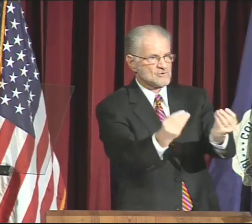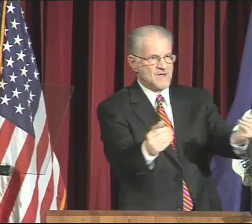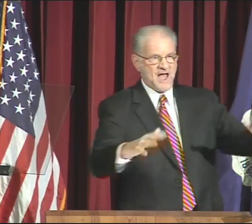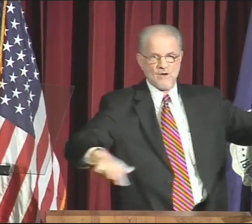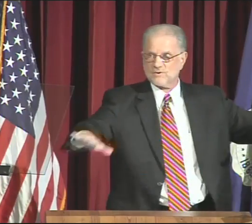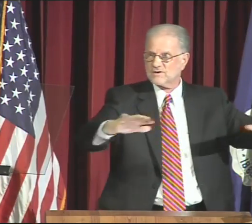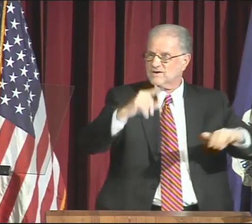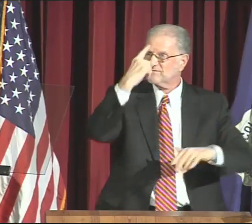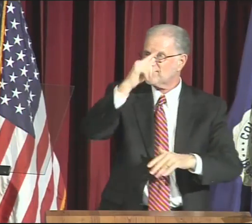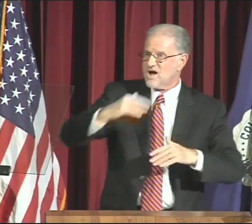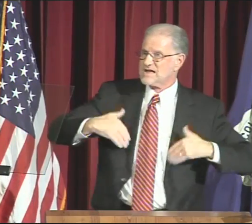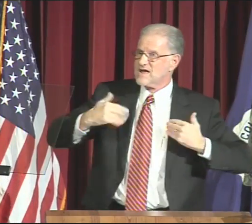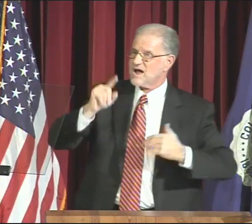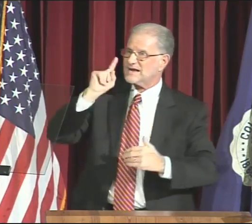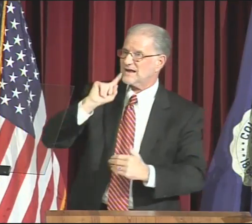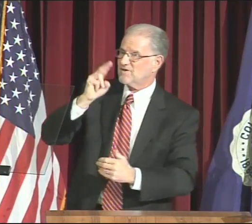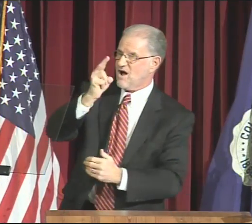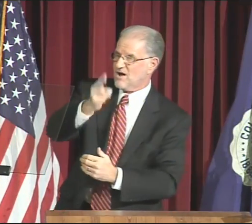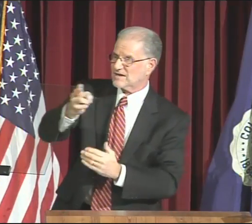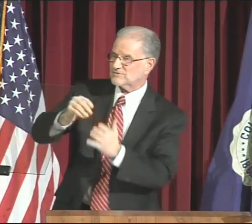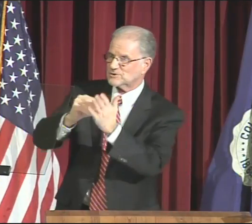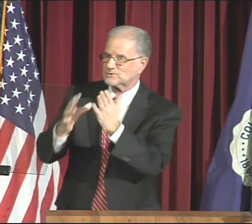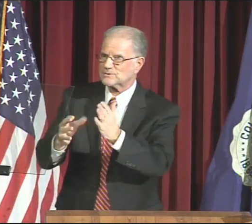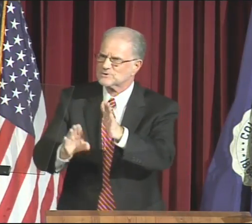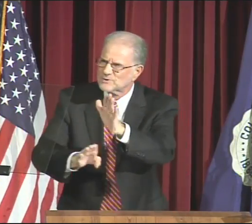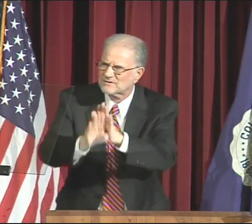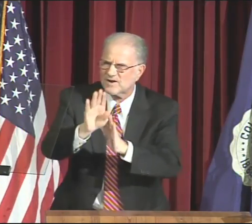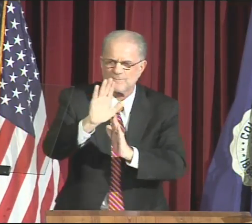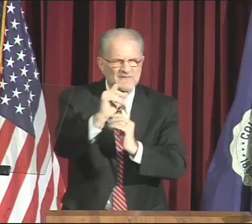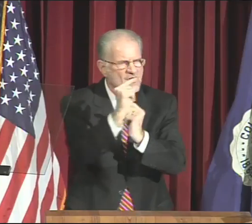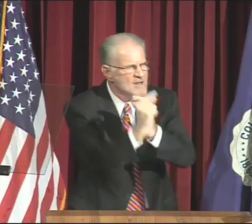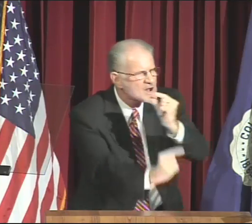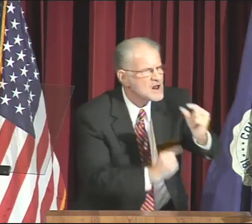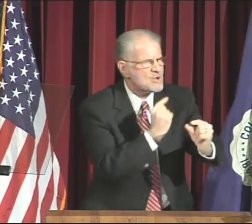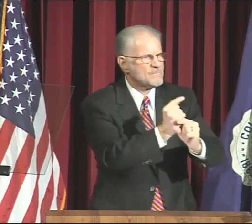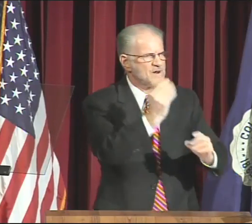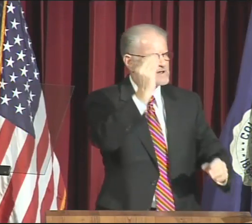as a fertile ground for young Deaf and Hard-of-Hearing